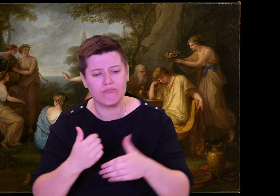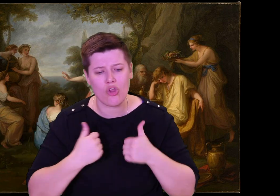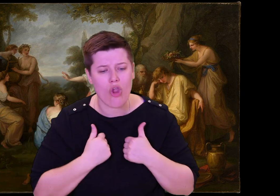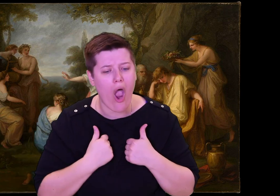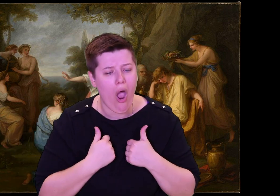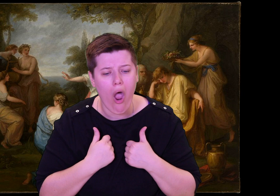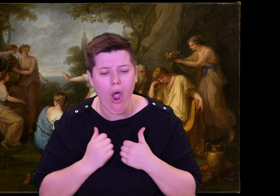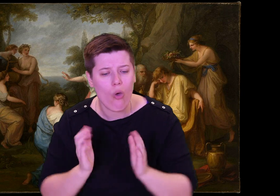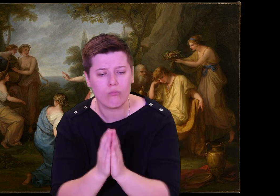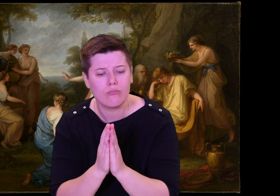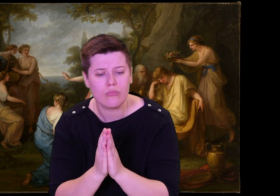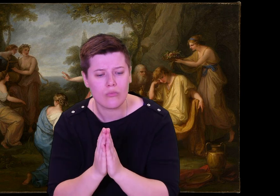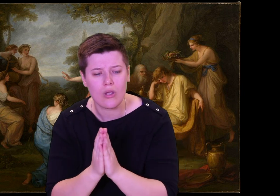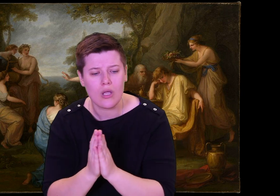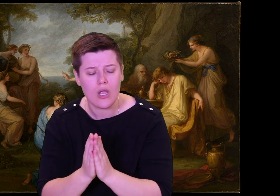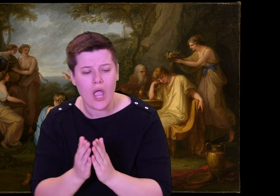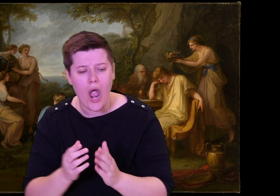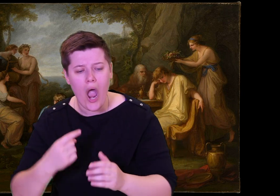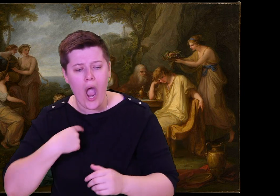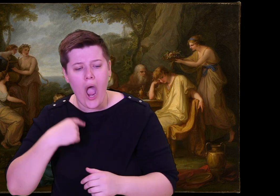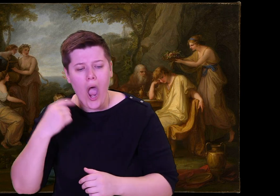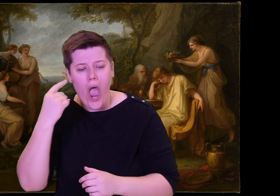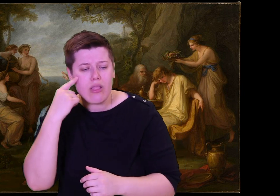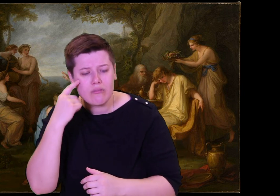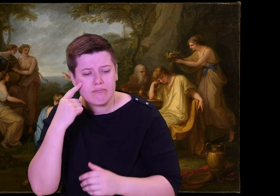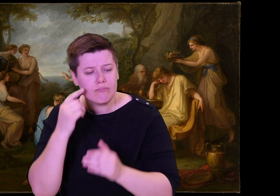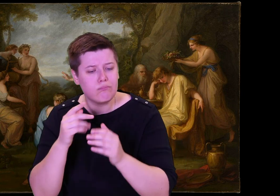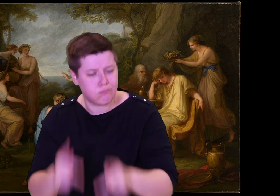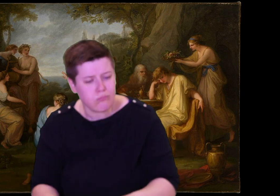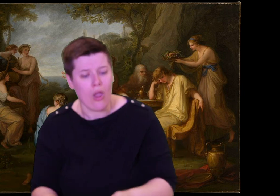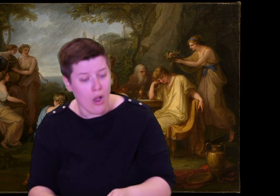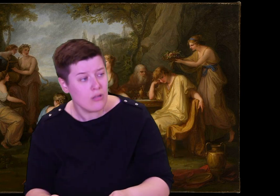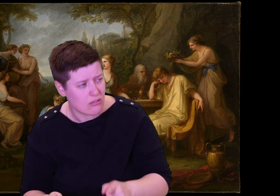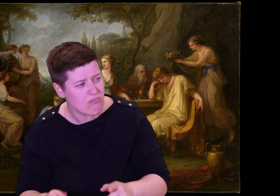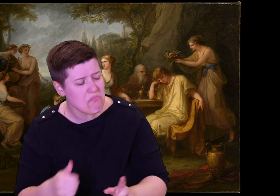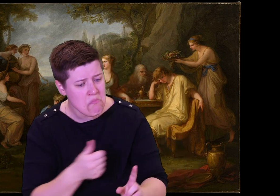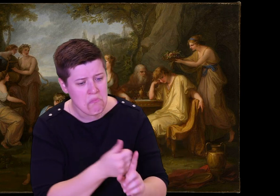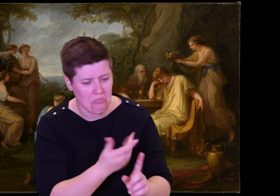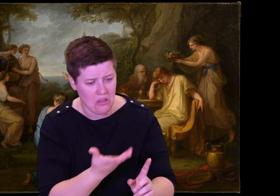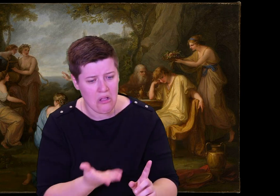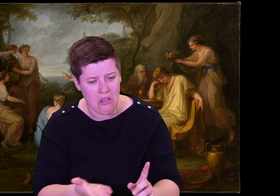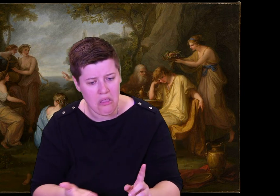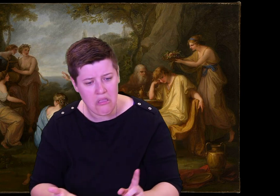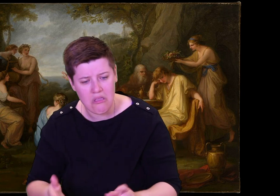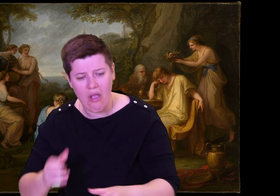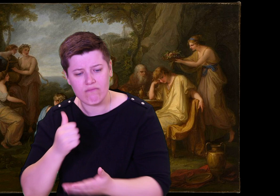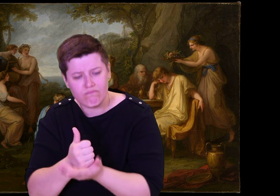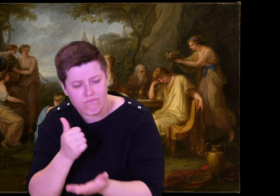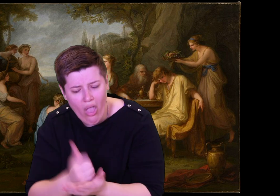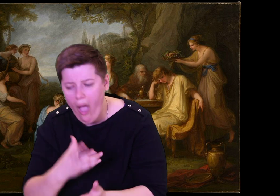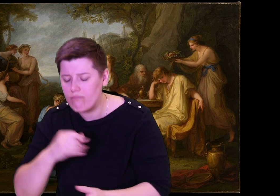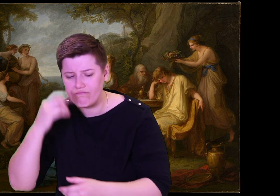Athena poured a heavenly grace upon him. The elders let him join them, and he sat